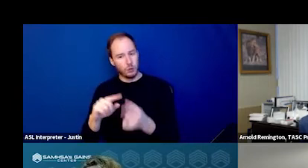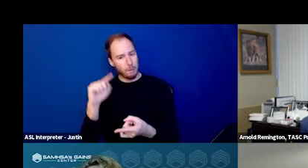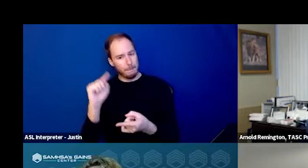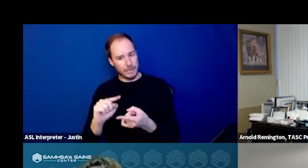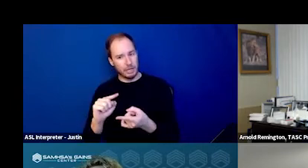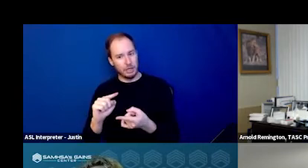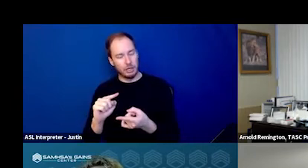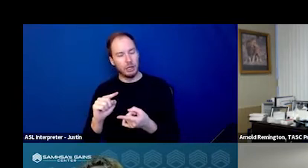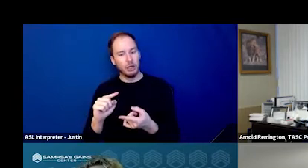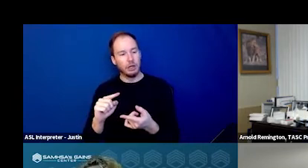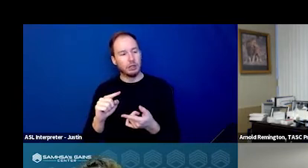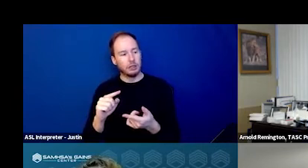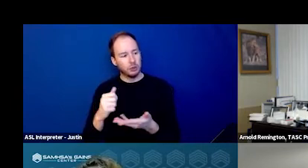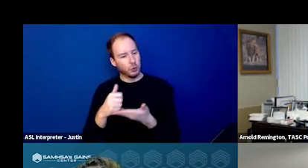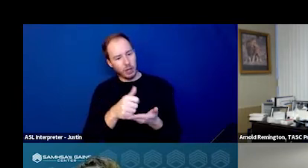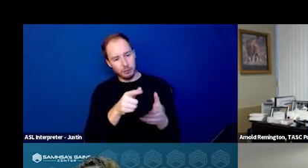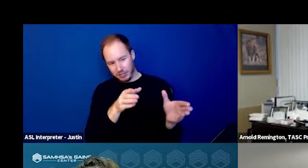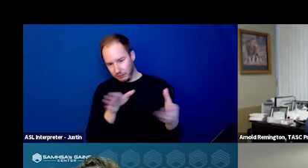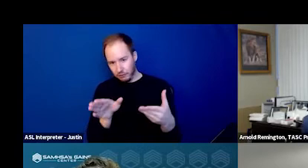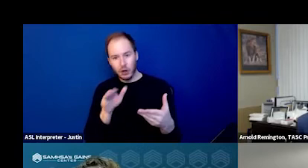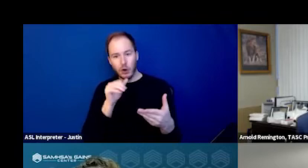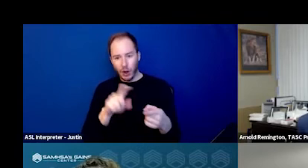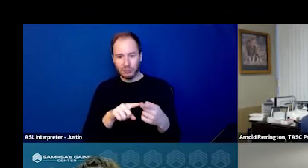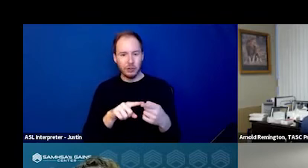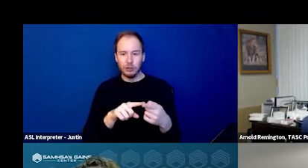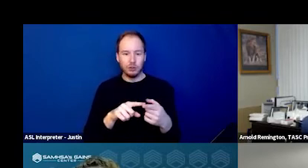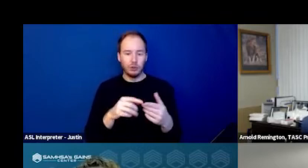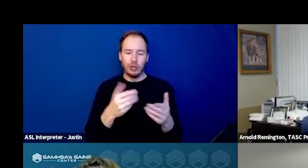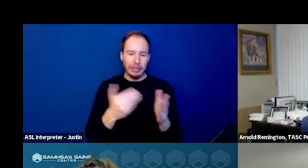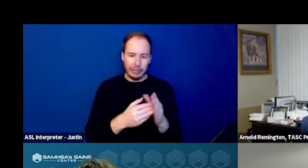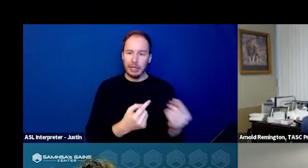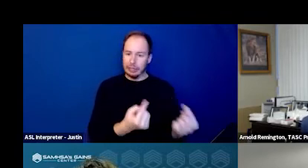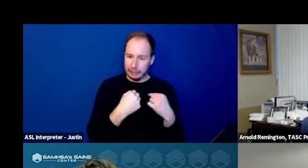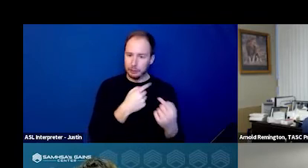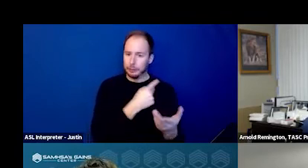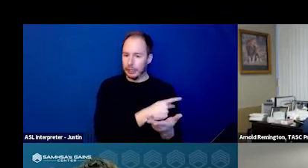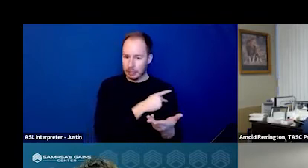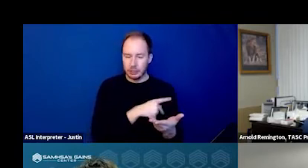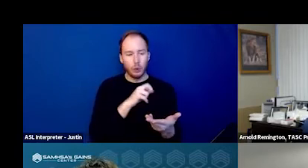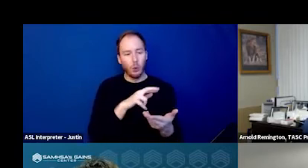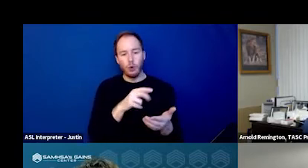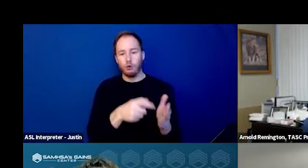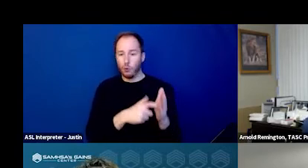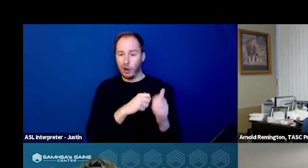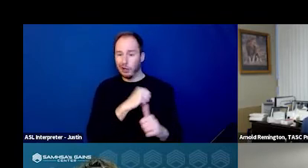to divert from having to have another inpatient or even a crisis stabilization stay.